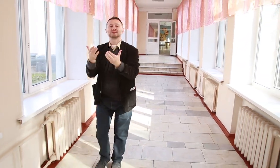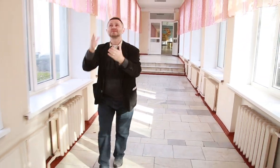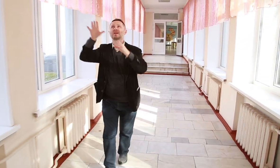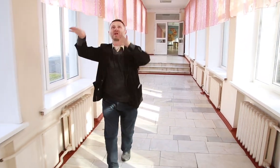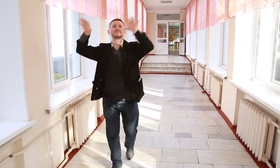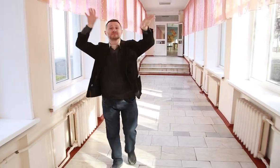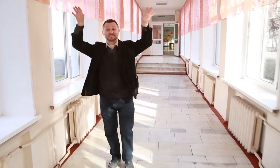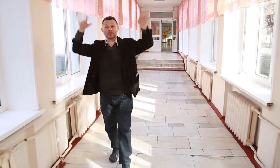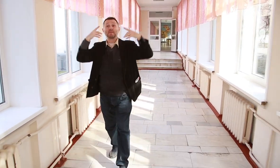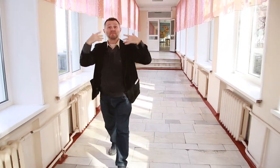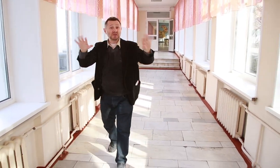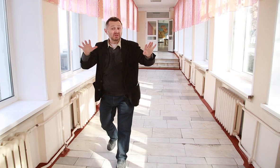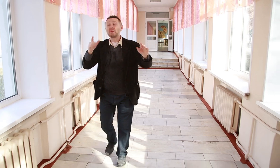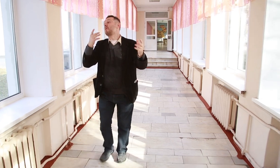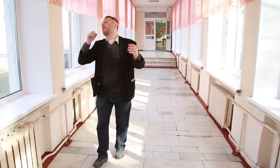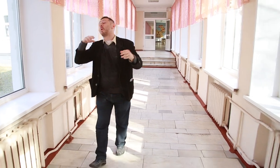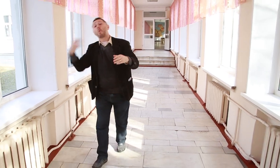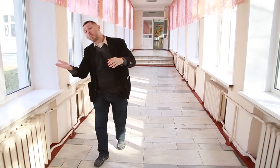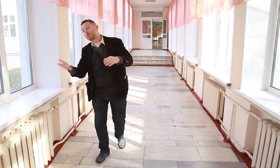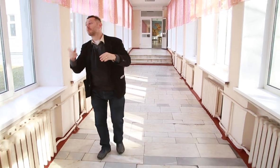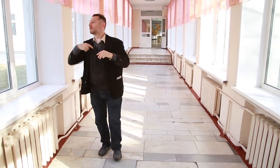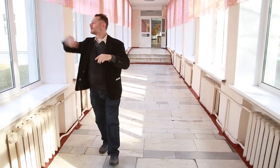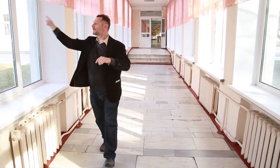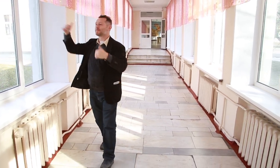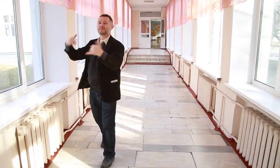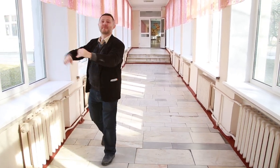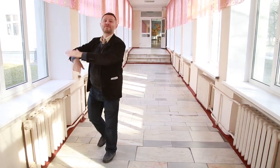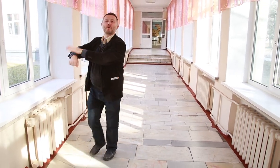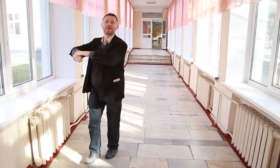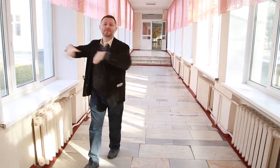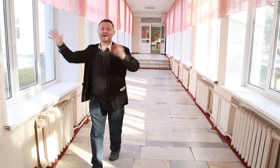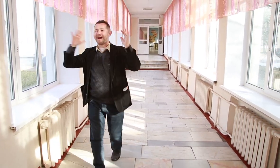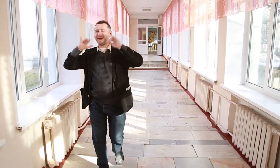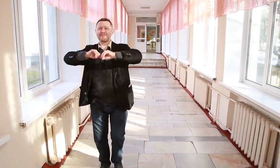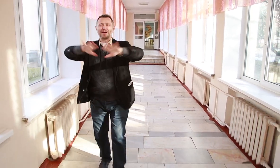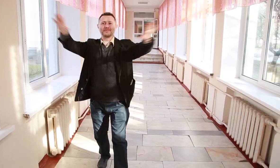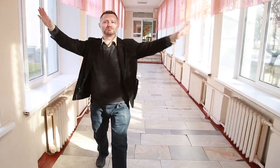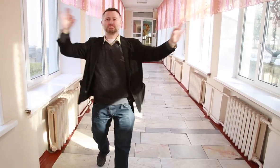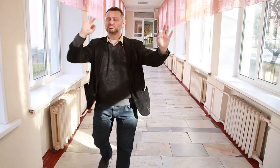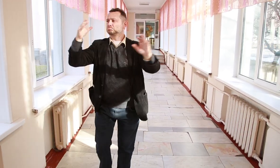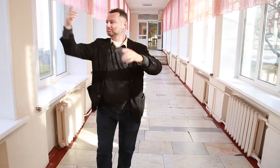able to expect any financial support from the current government or is the theater independently funded? (Robert Fomin)